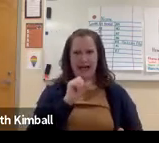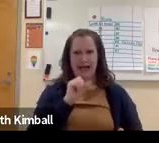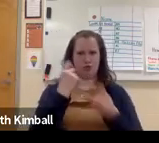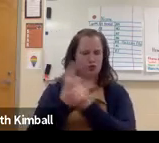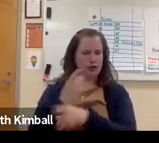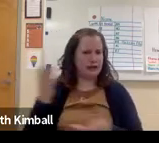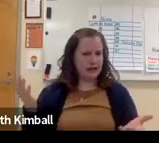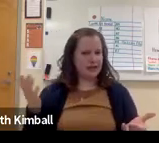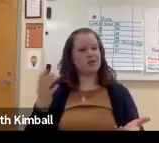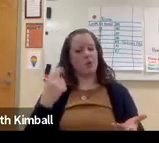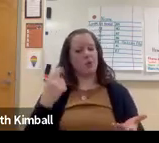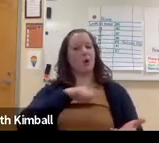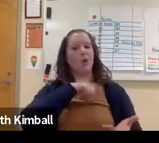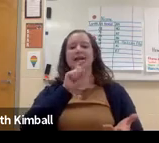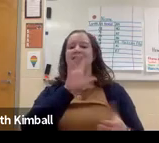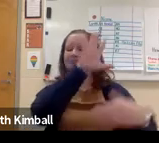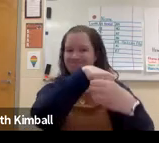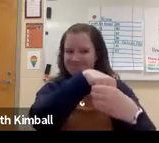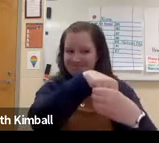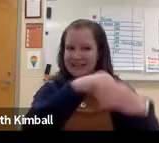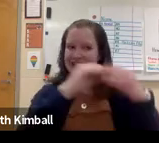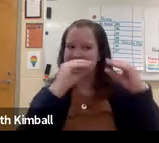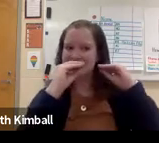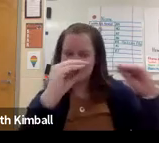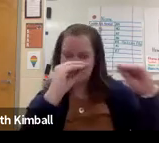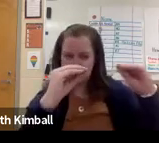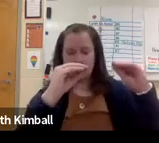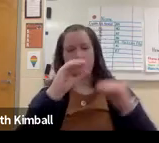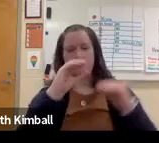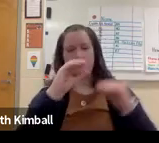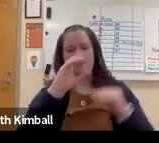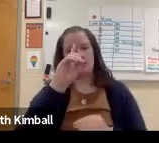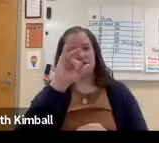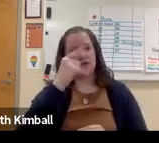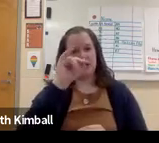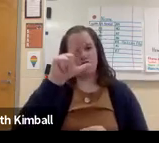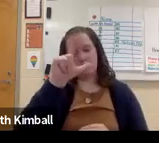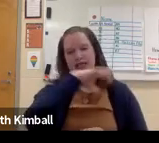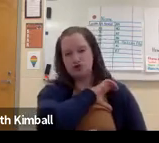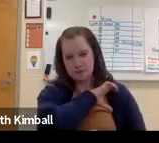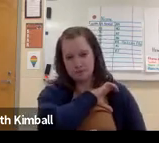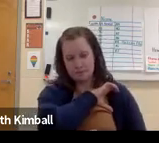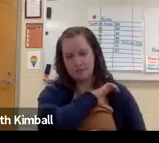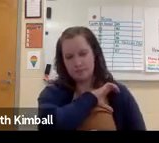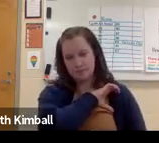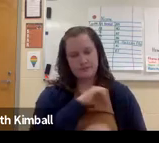Sometimes, you will see information that's not age appropriate, even if you're looking at Facebook or Instagram.